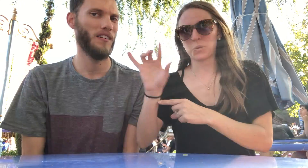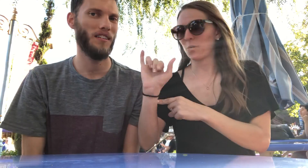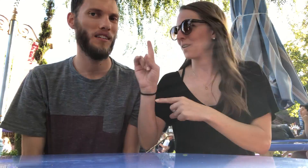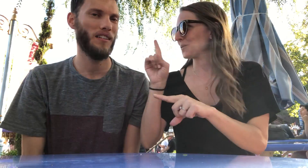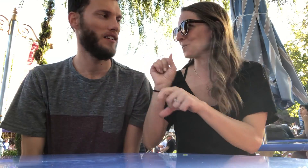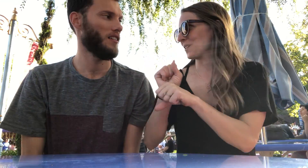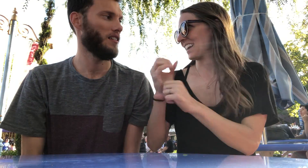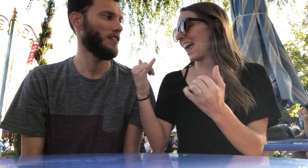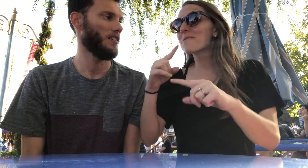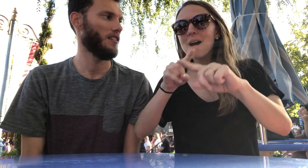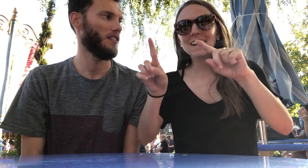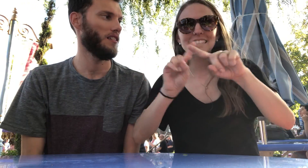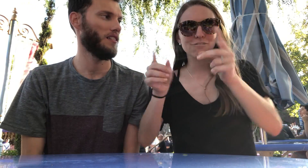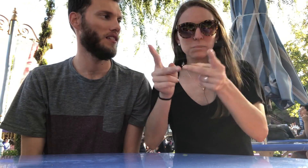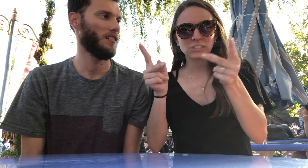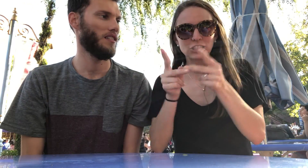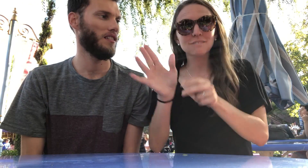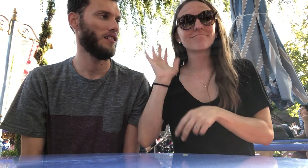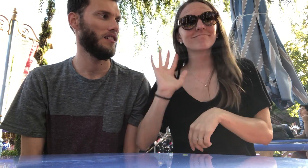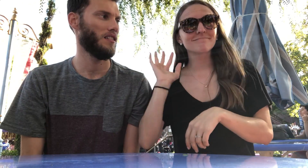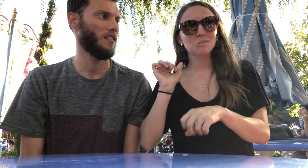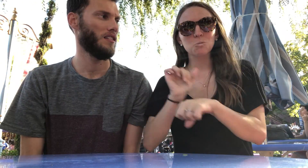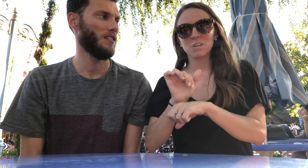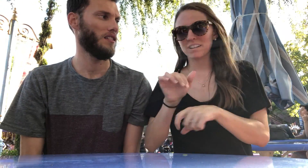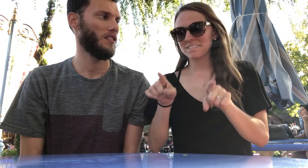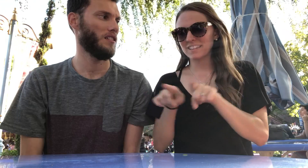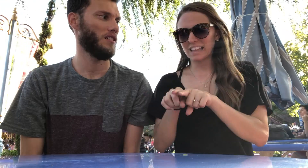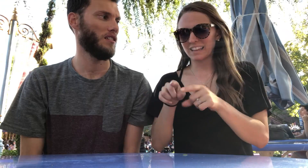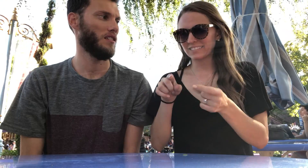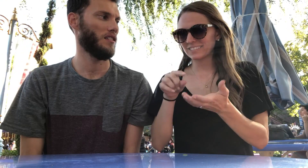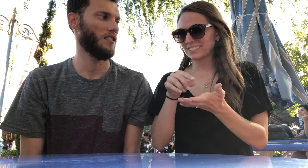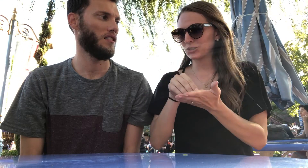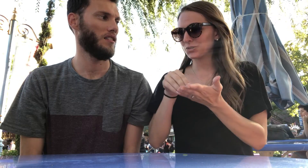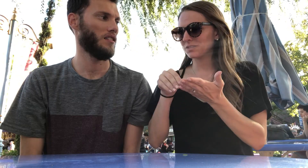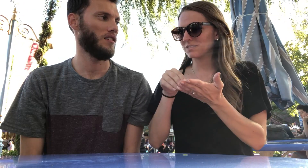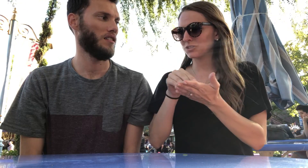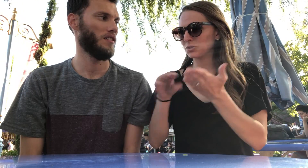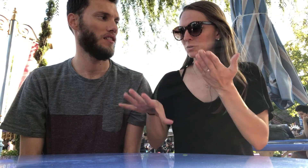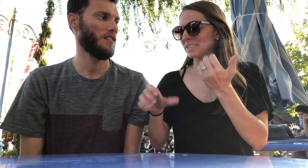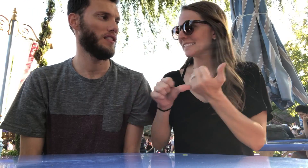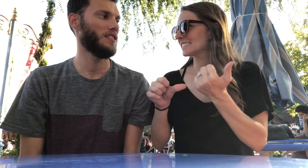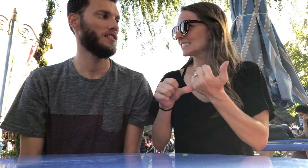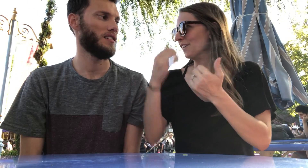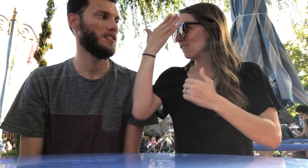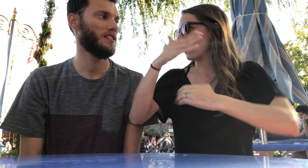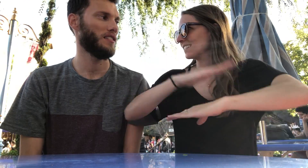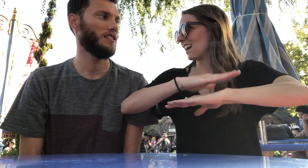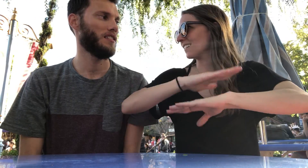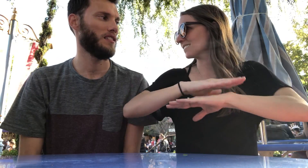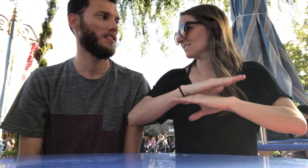That's where you work now. But have a different position. You worked as a student assistant at the front desk